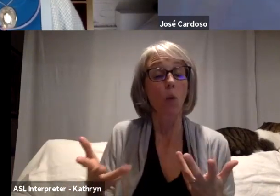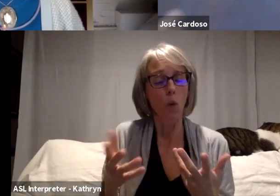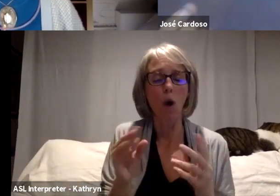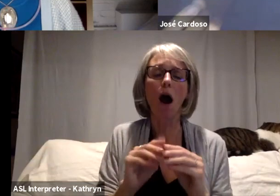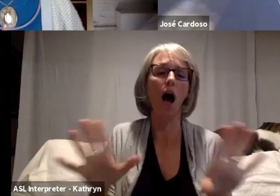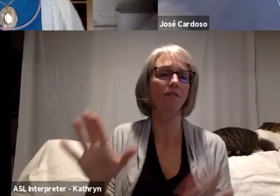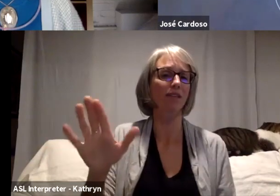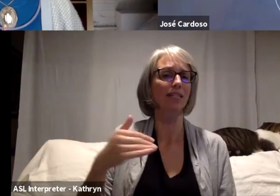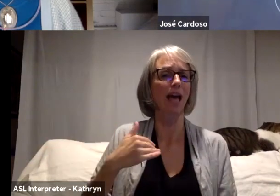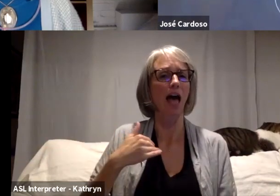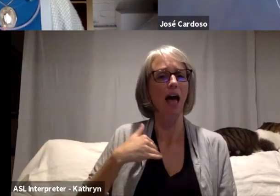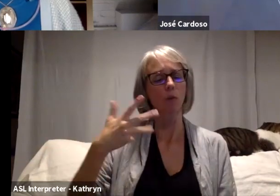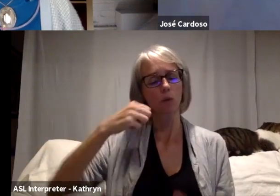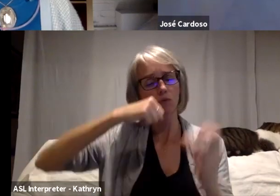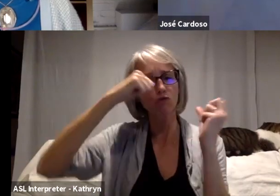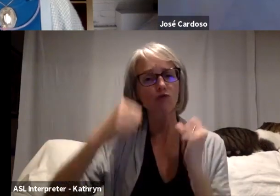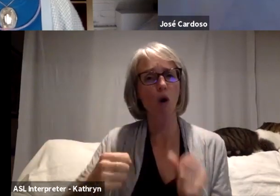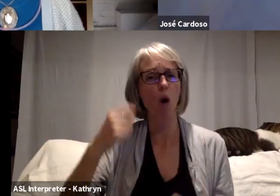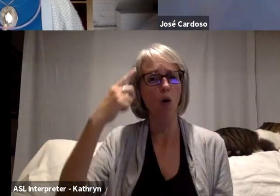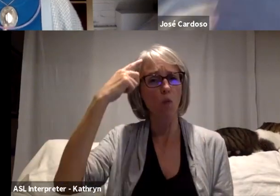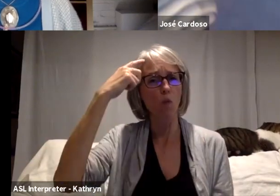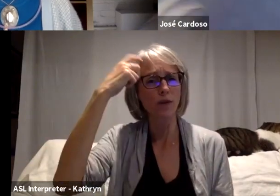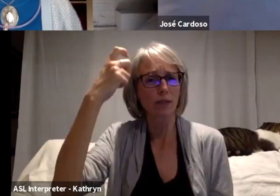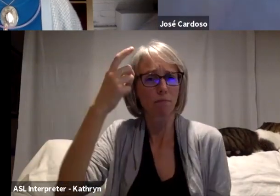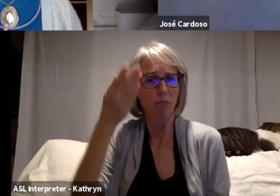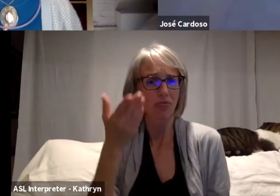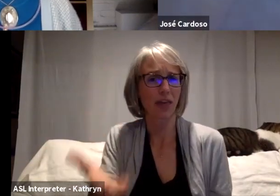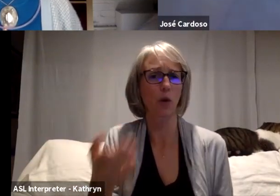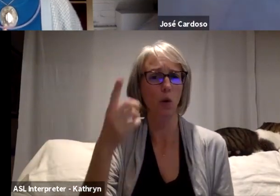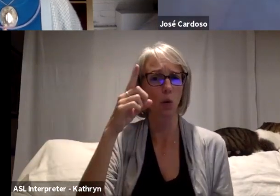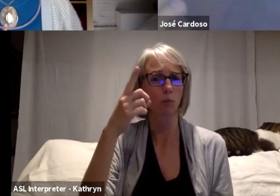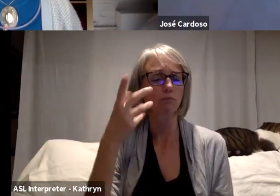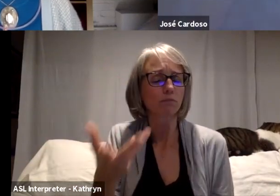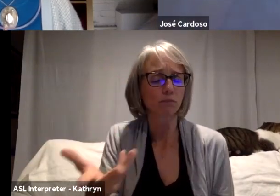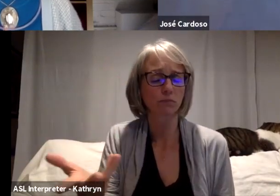But then it comes spirituality. When you touch these situations,